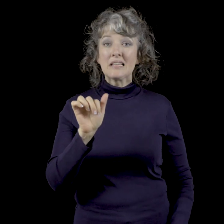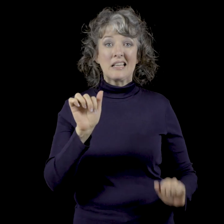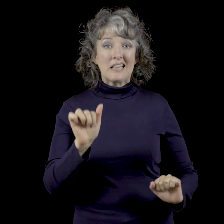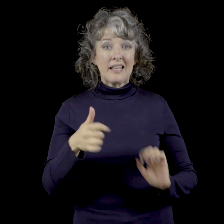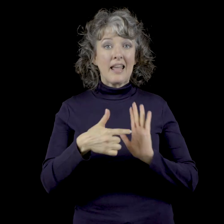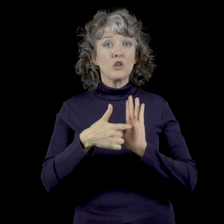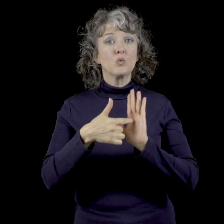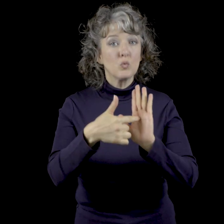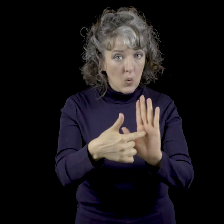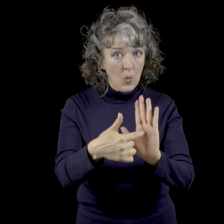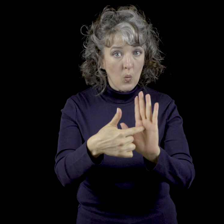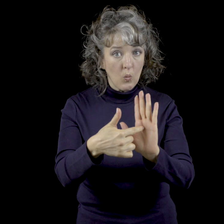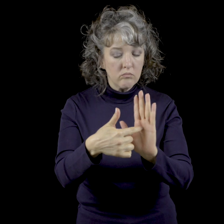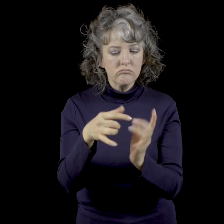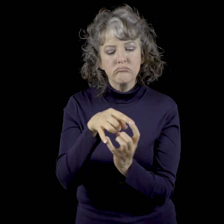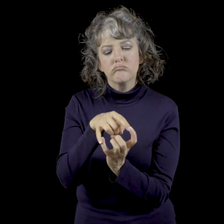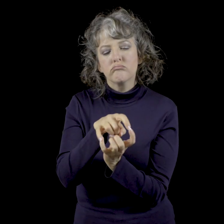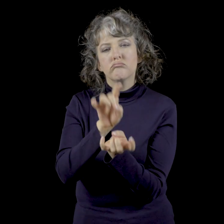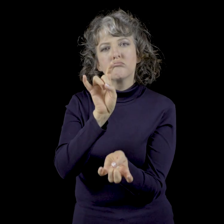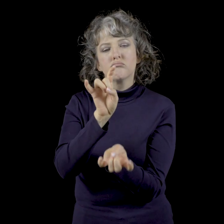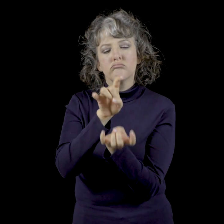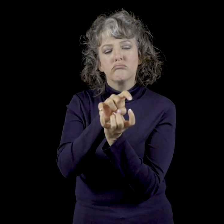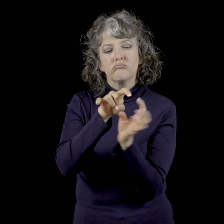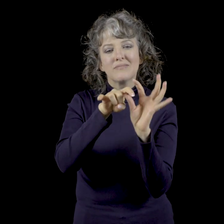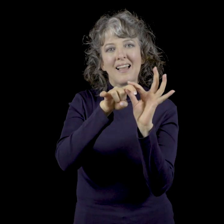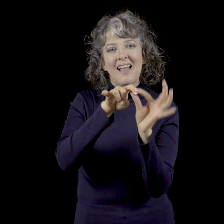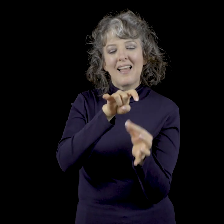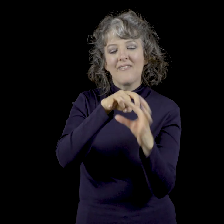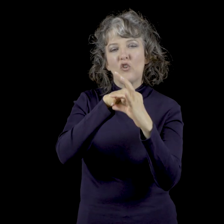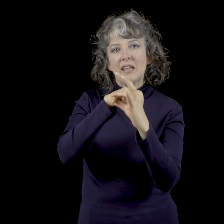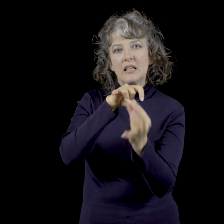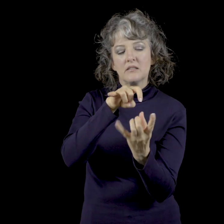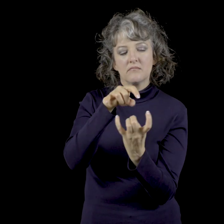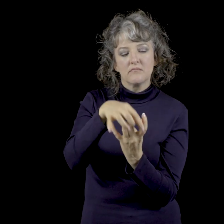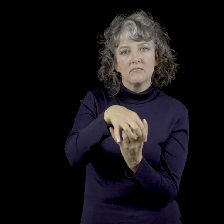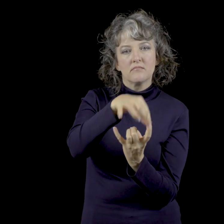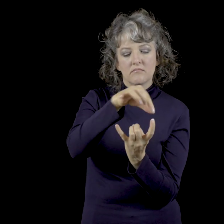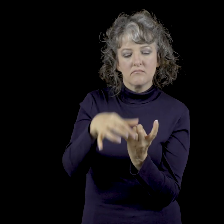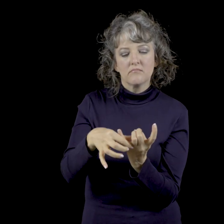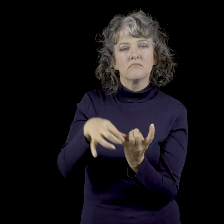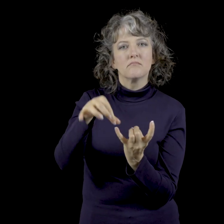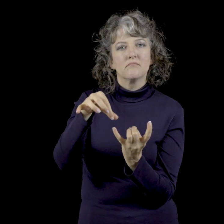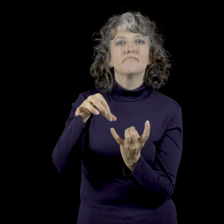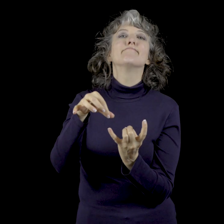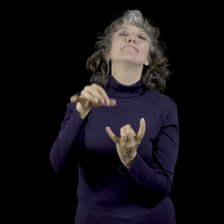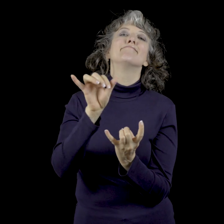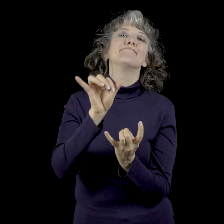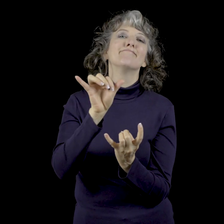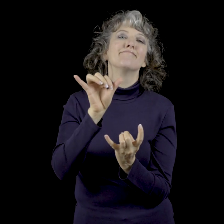We can emphasize on the four canine teeth here.